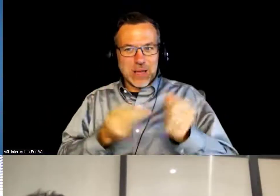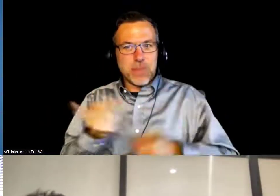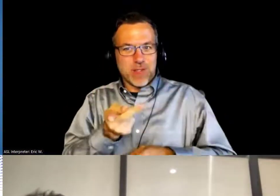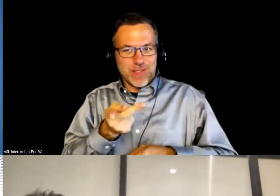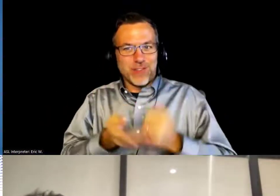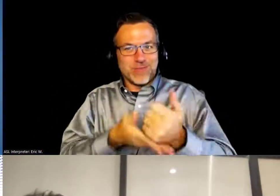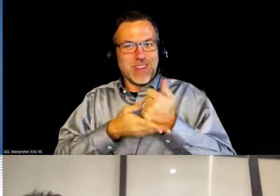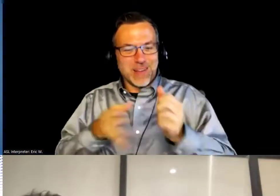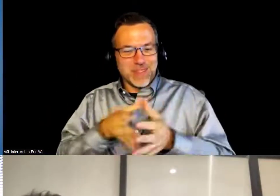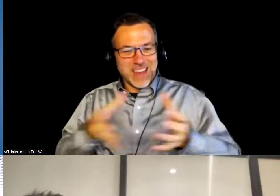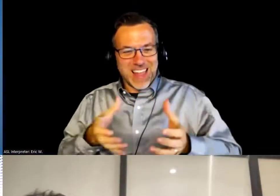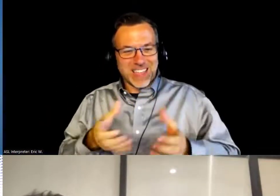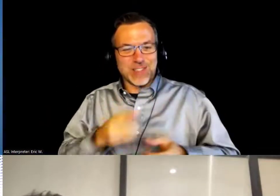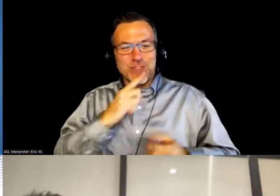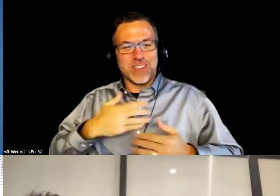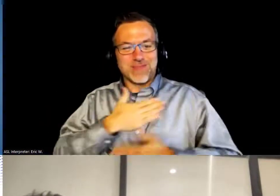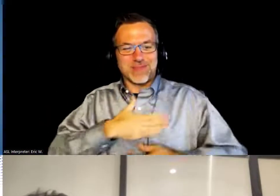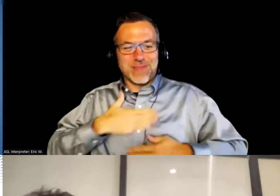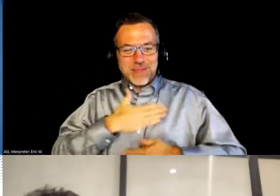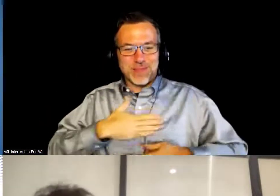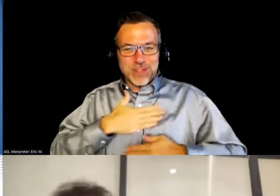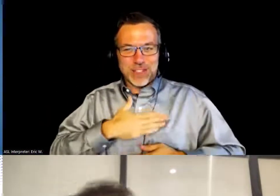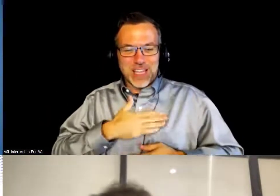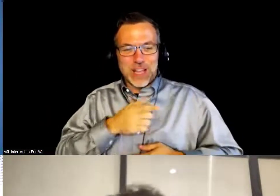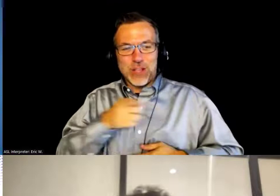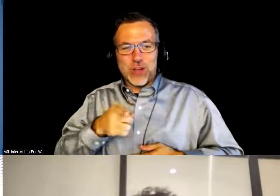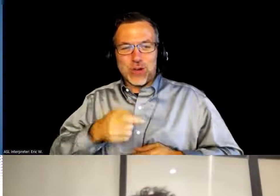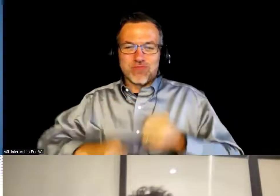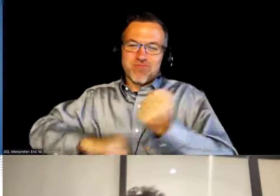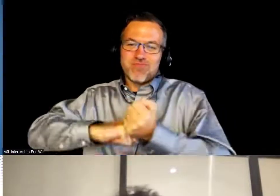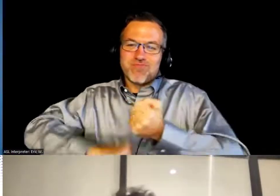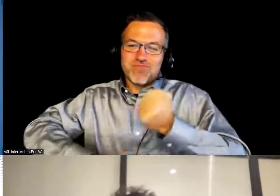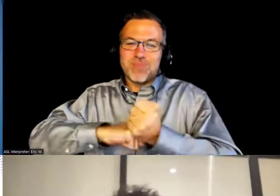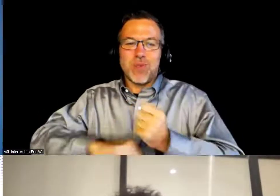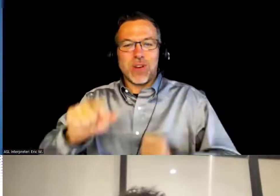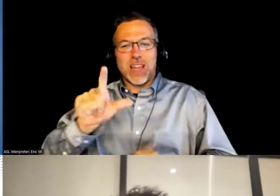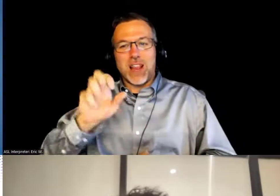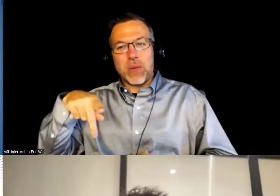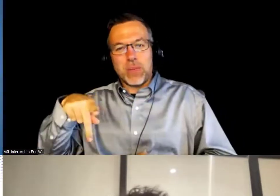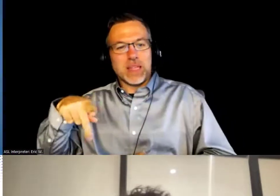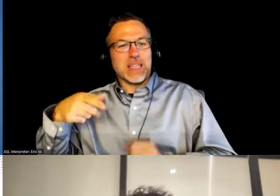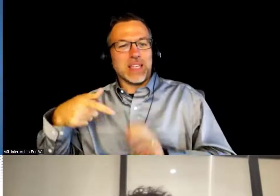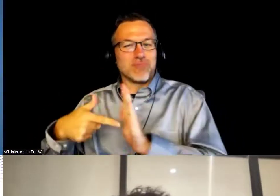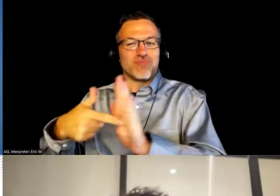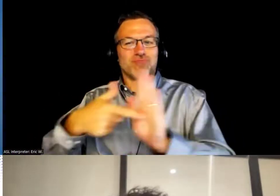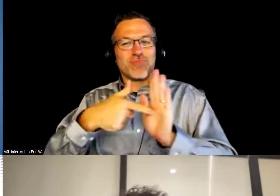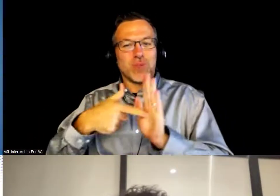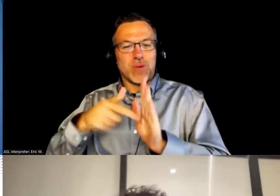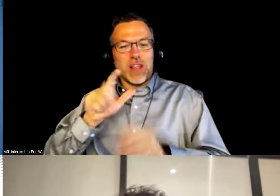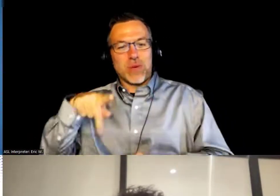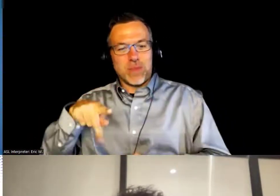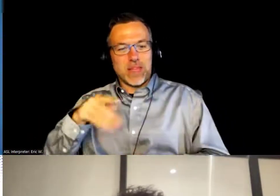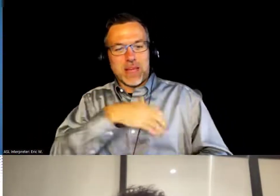so I really appreciate that, waving a flag in this Ambassador role. So, again, thank you, both.